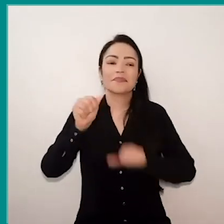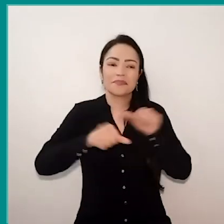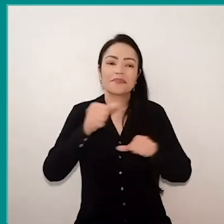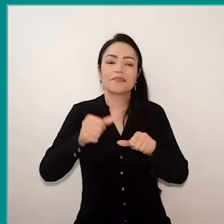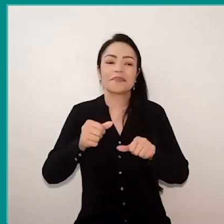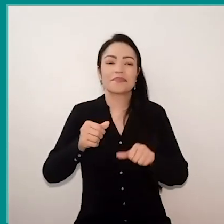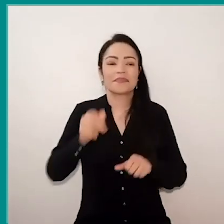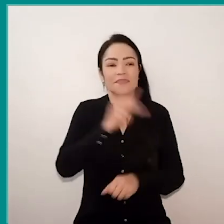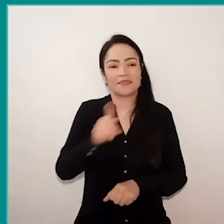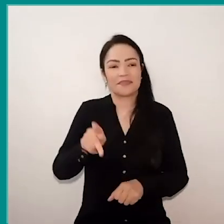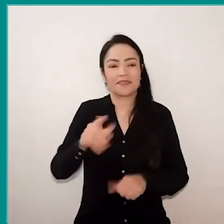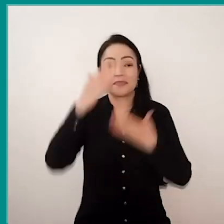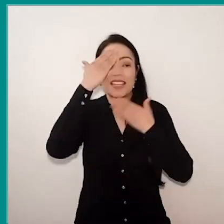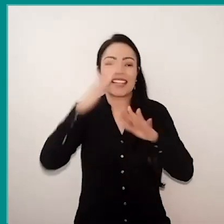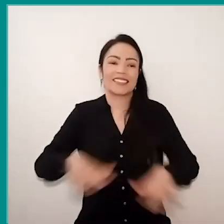Thank you very much to everyone.